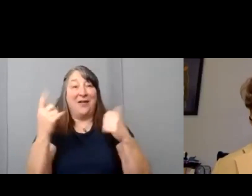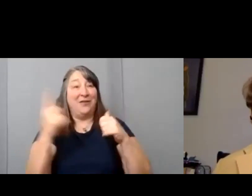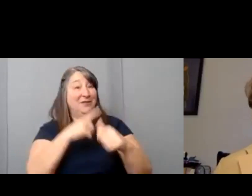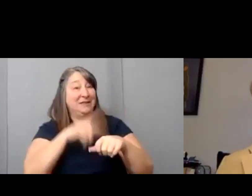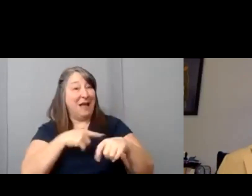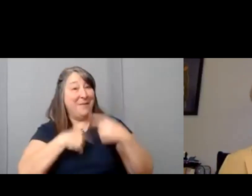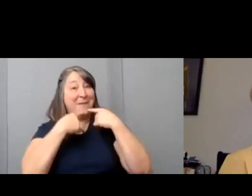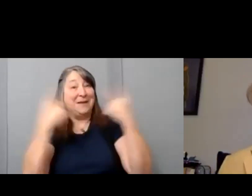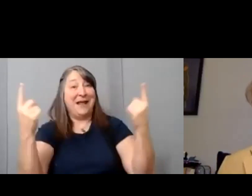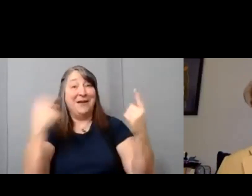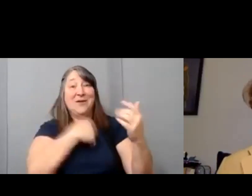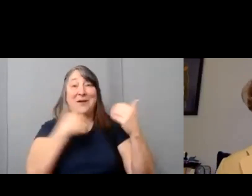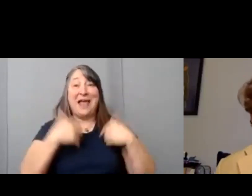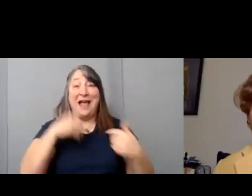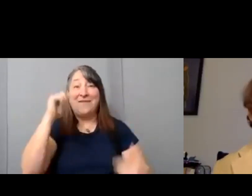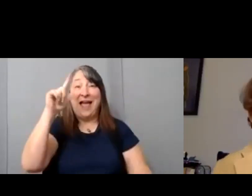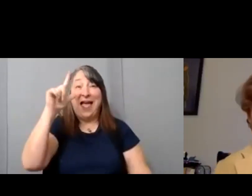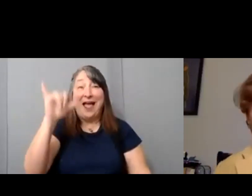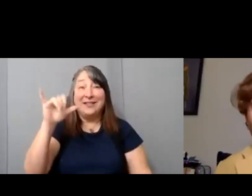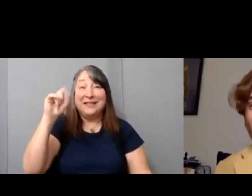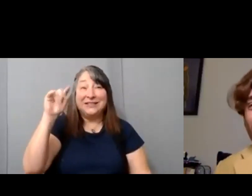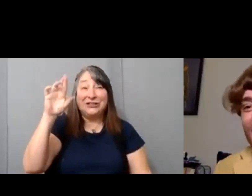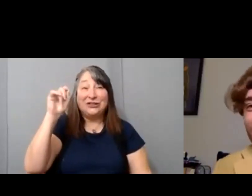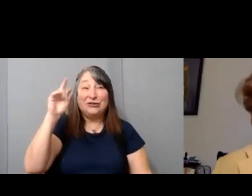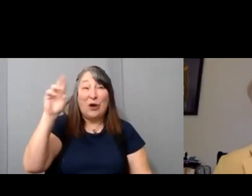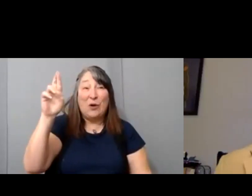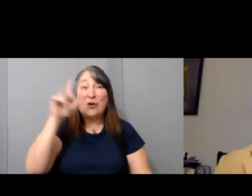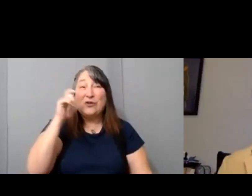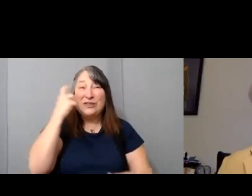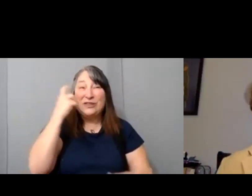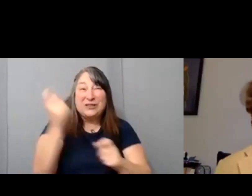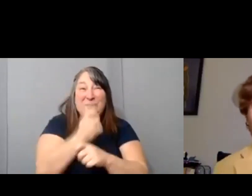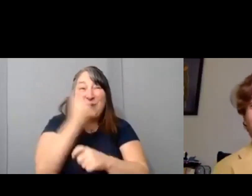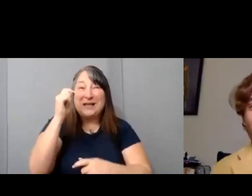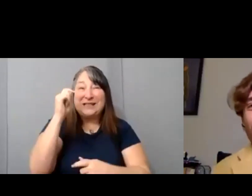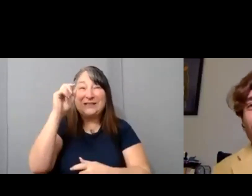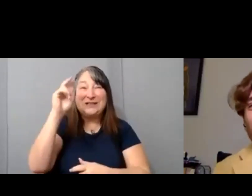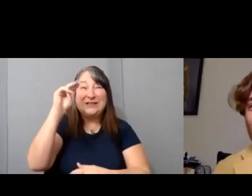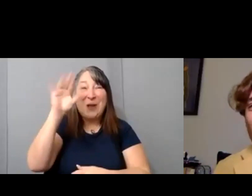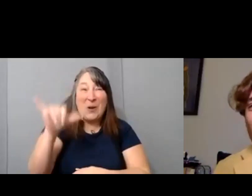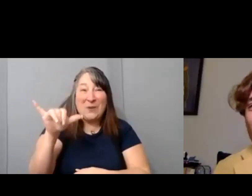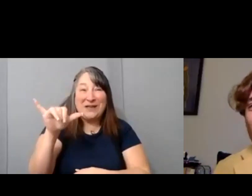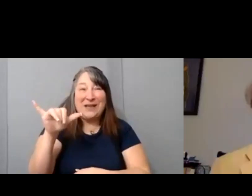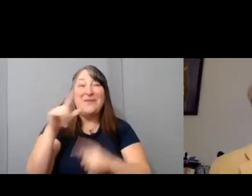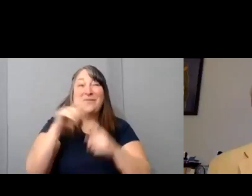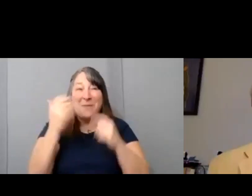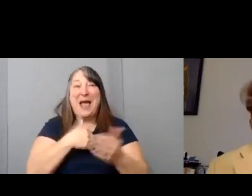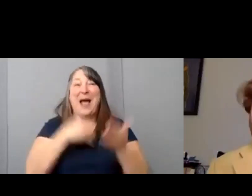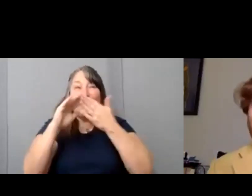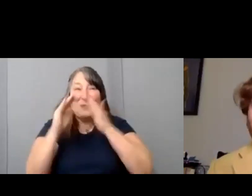we have Ali Stroker the Tony winner uh from our community is going to be mentoring this year.